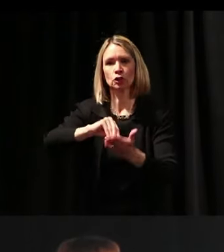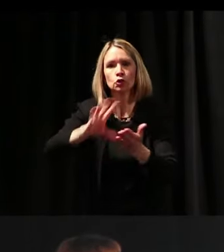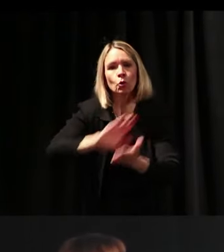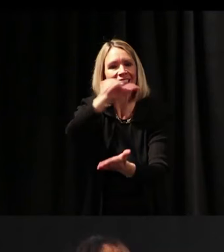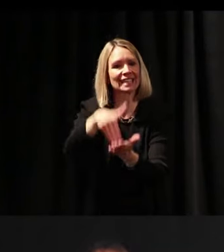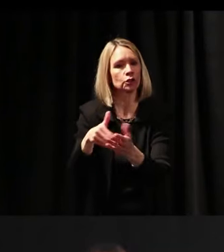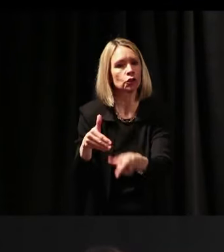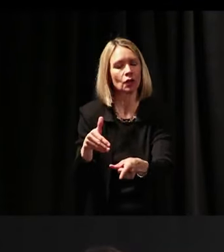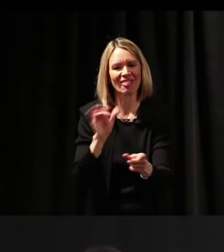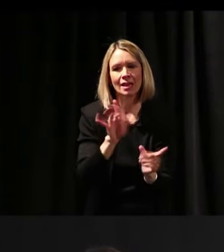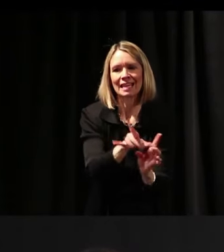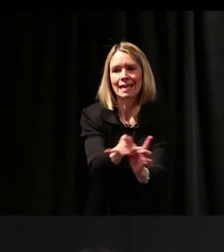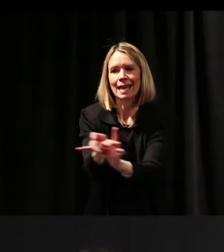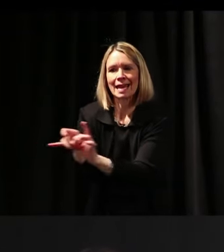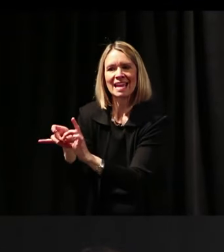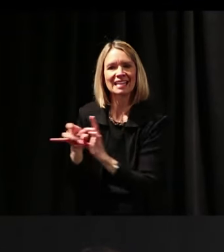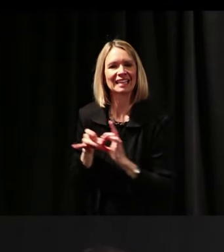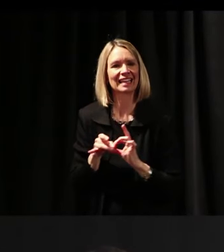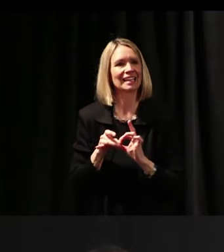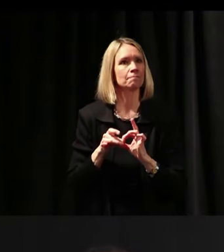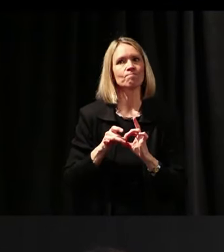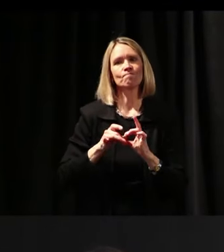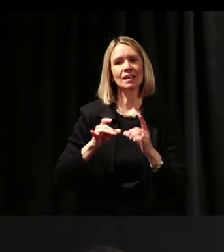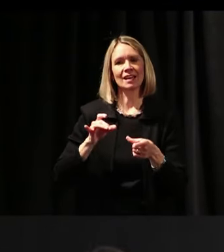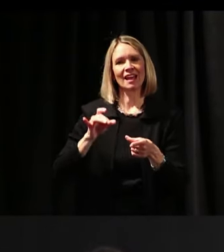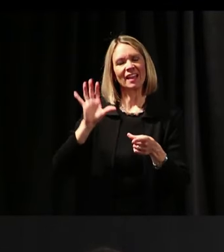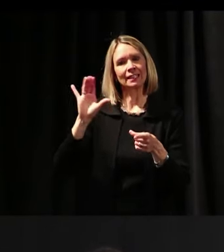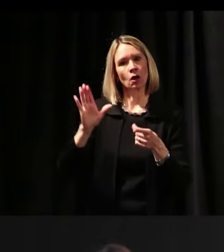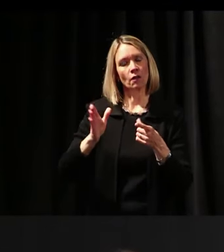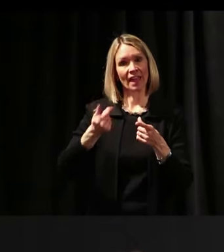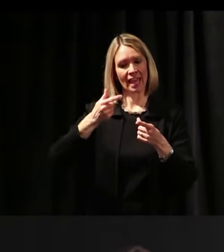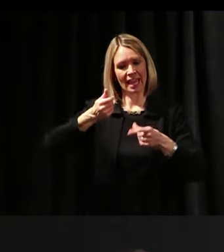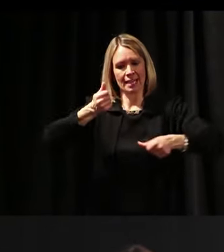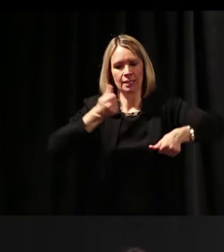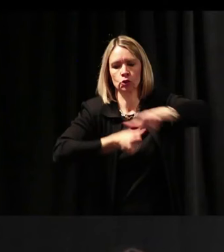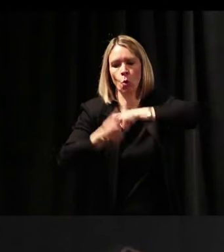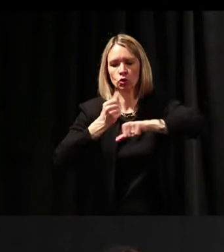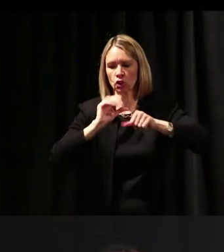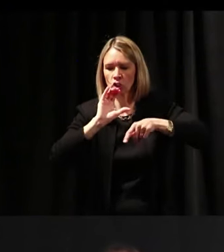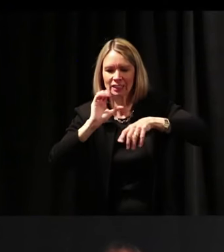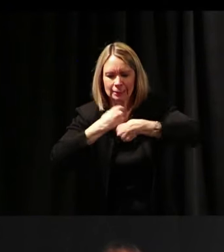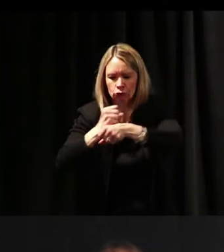And connectivism is like social constructivism where they construct stuff,